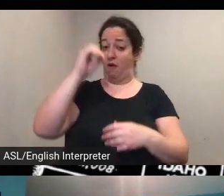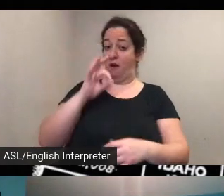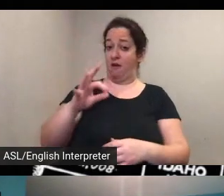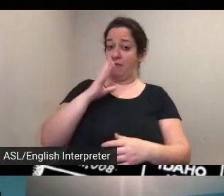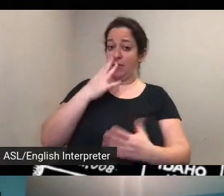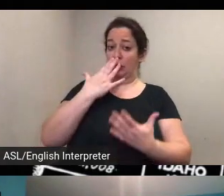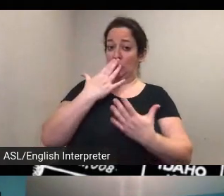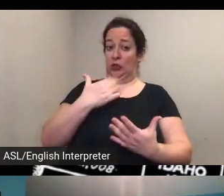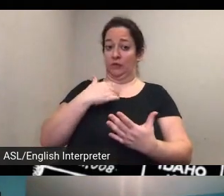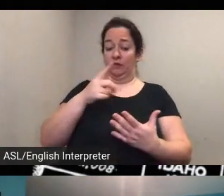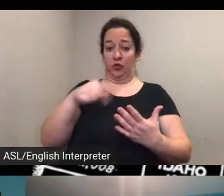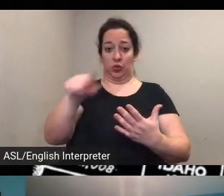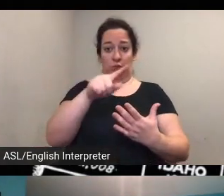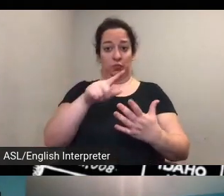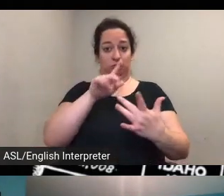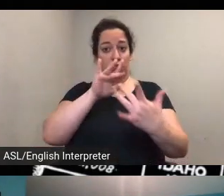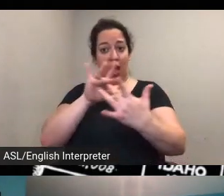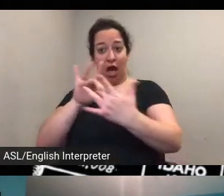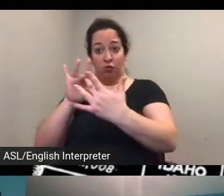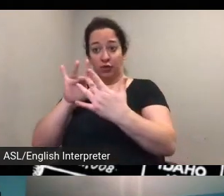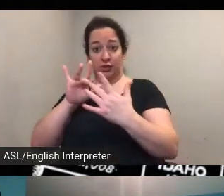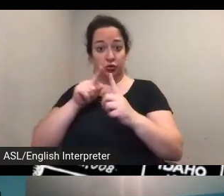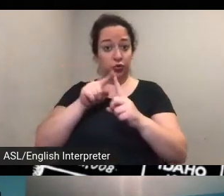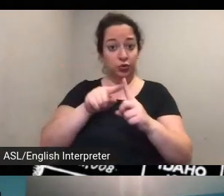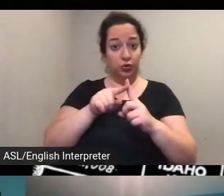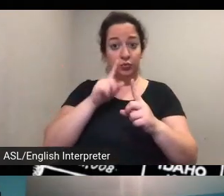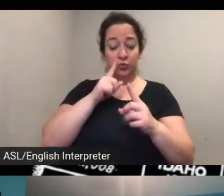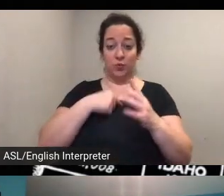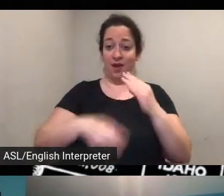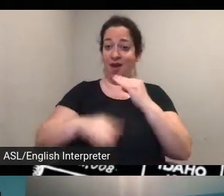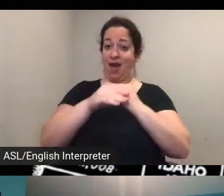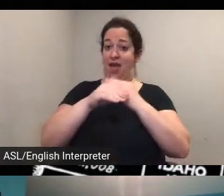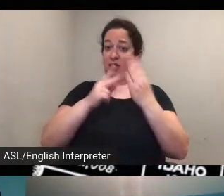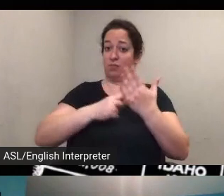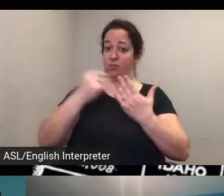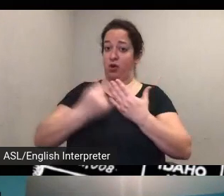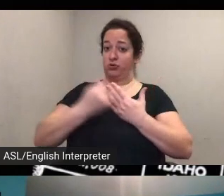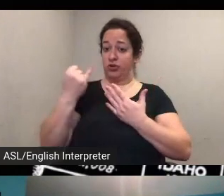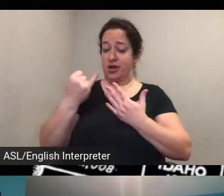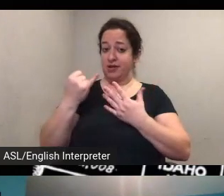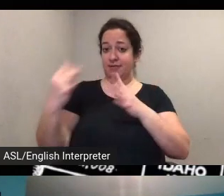outreach to and get connected to the project